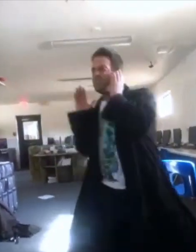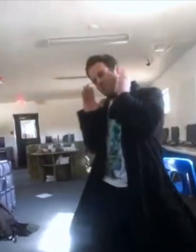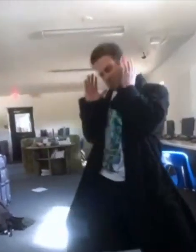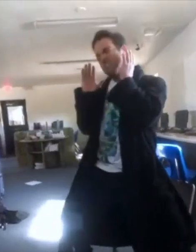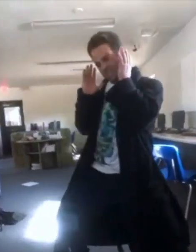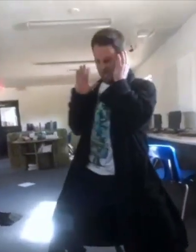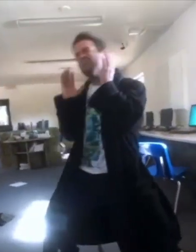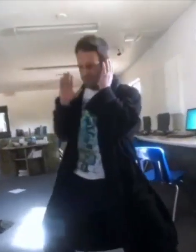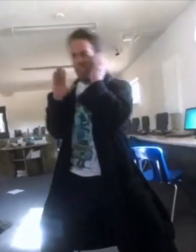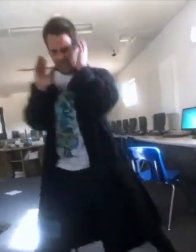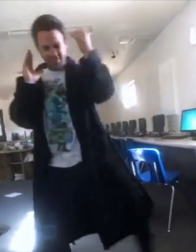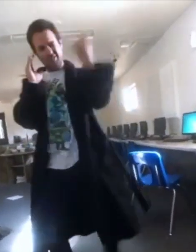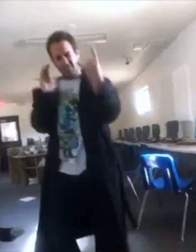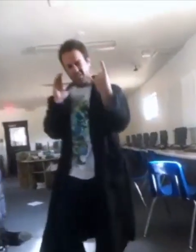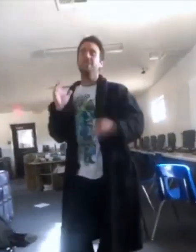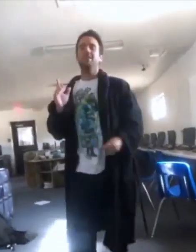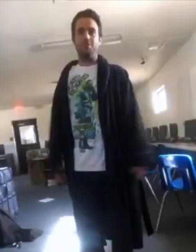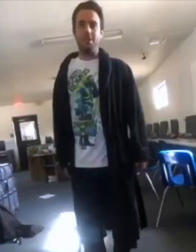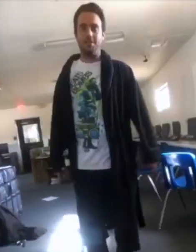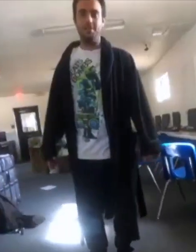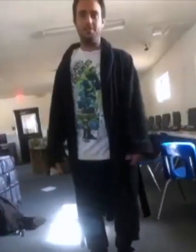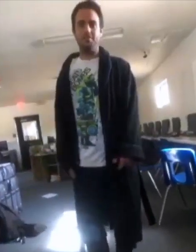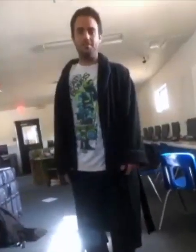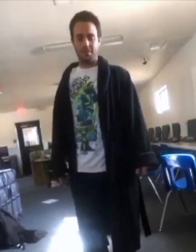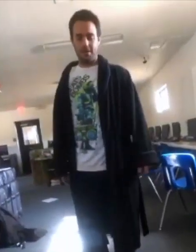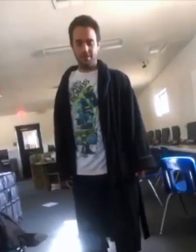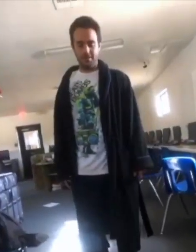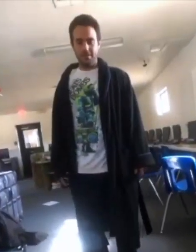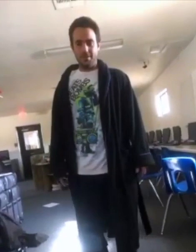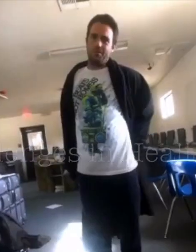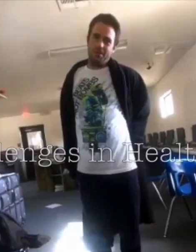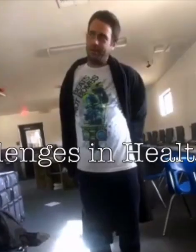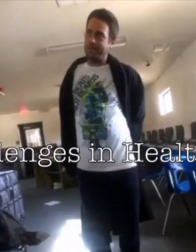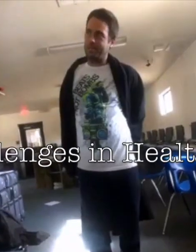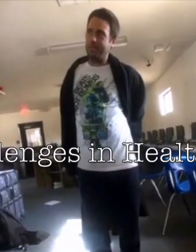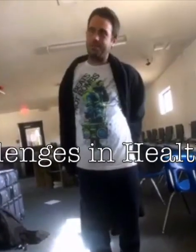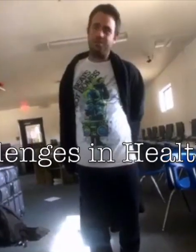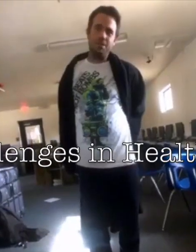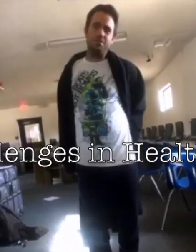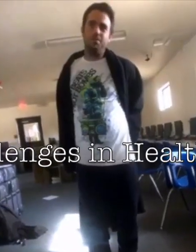listening to headphones, and "oh yeah!" to a Traumatic Brain Injury case, so. The relearning of the skills